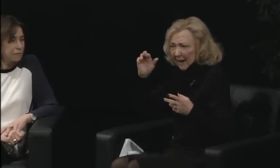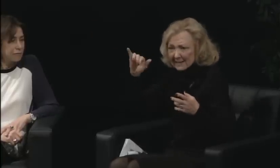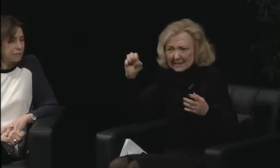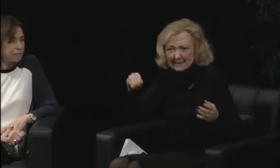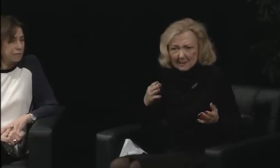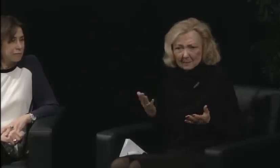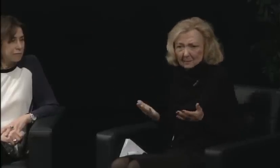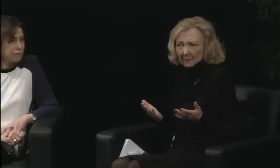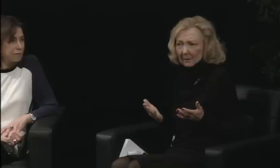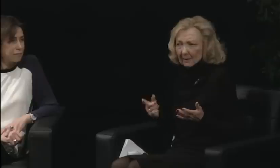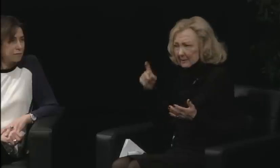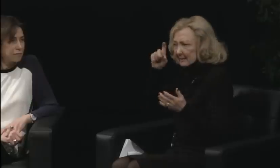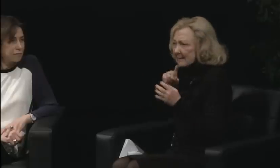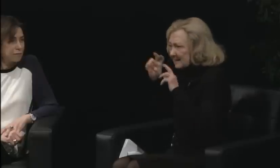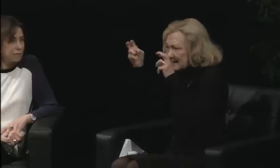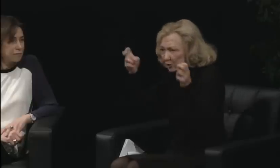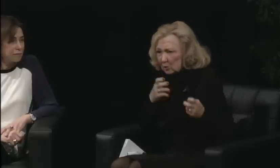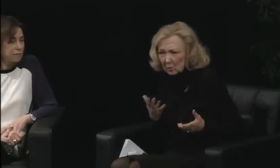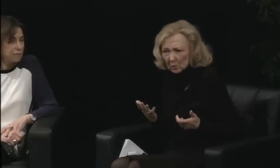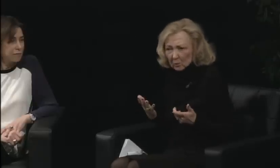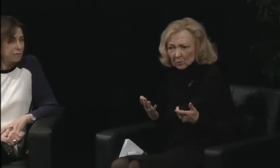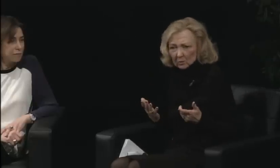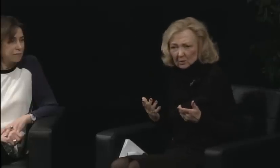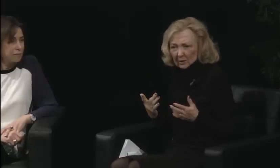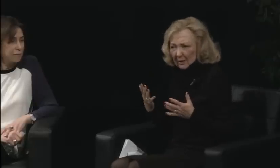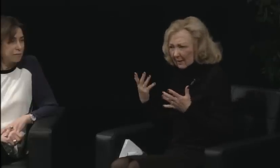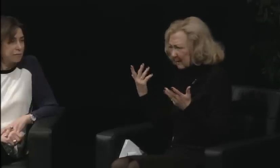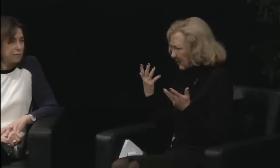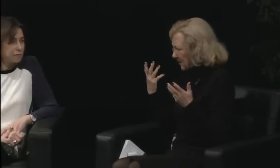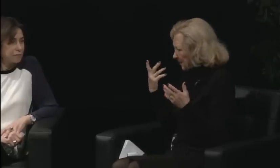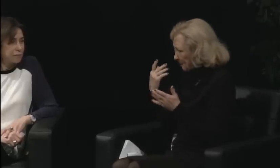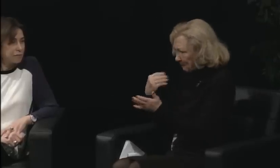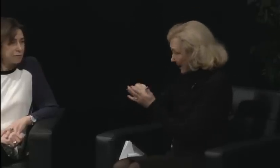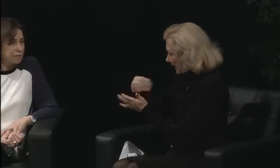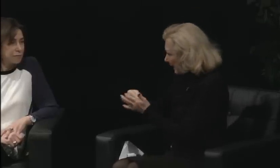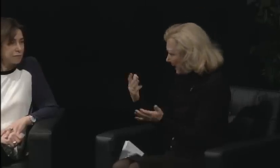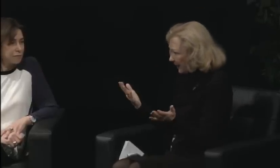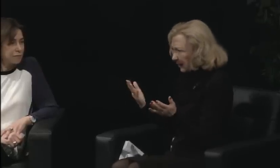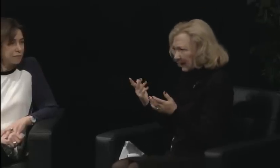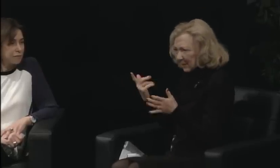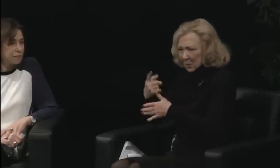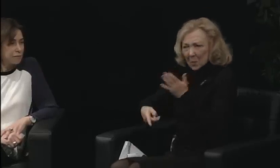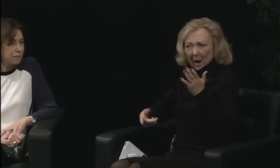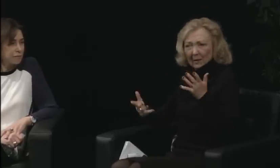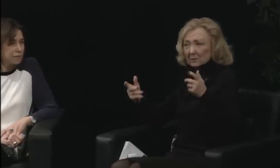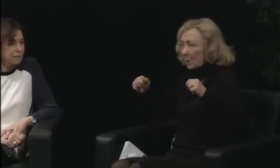This is another example of the fact that we still have work to do. This is recent.